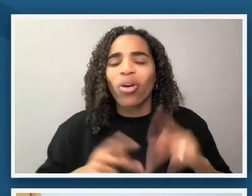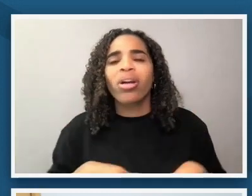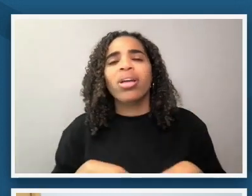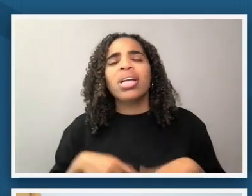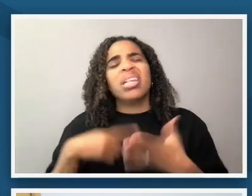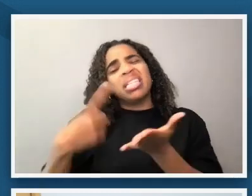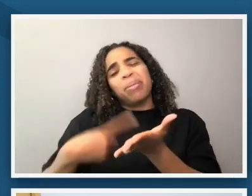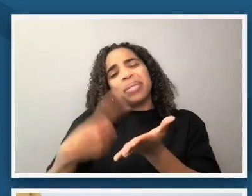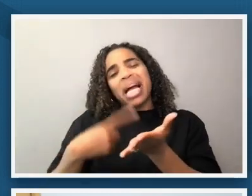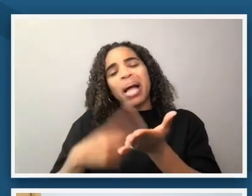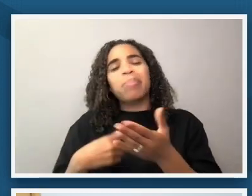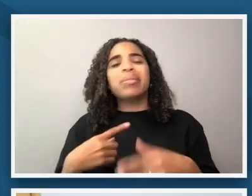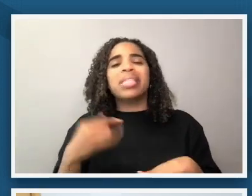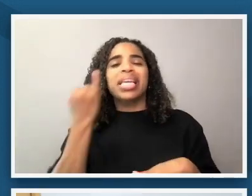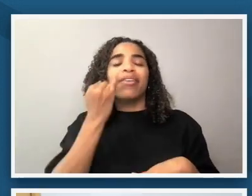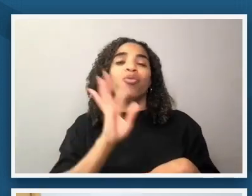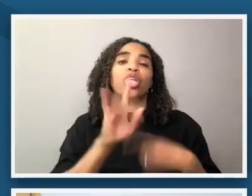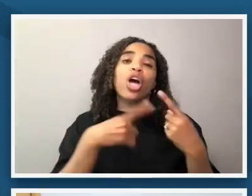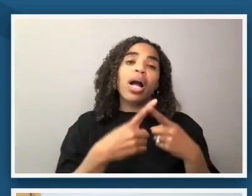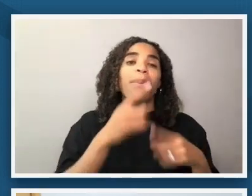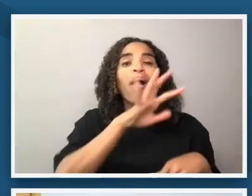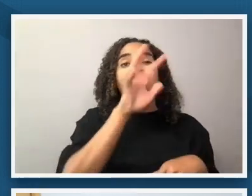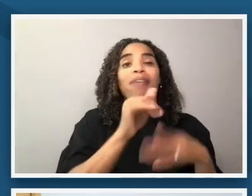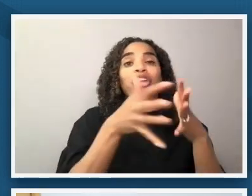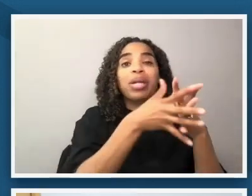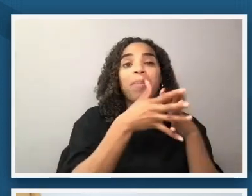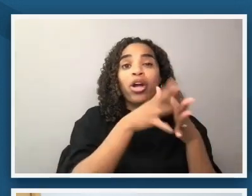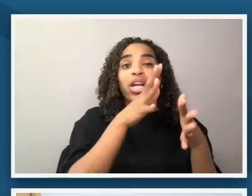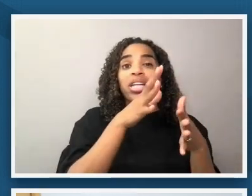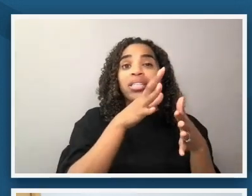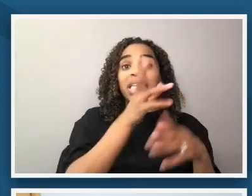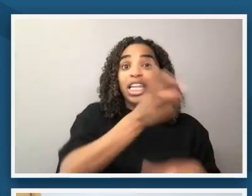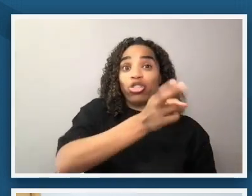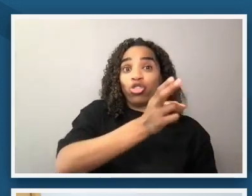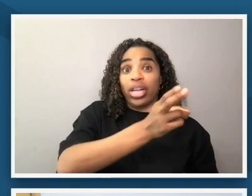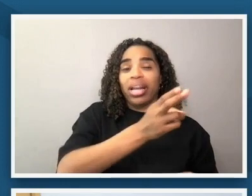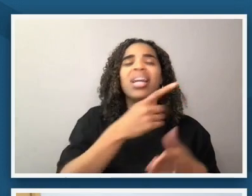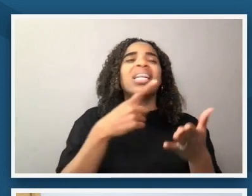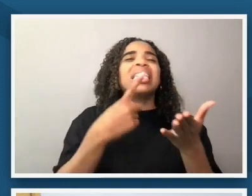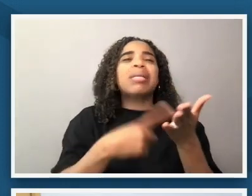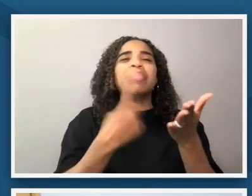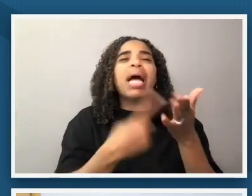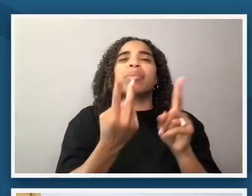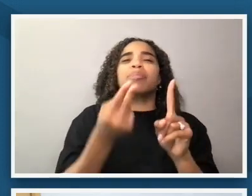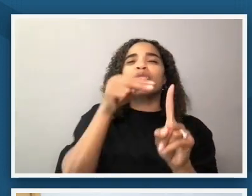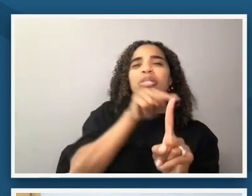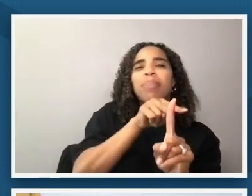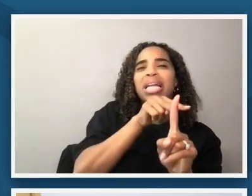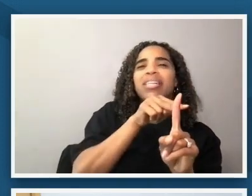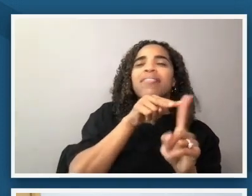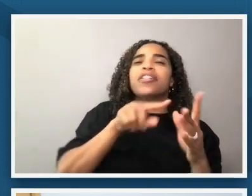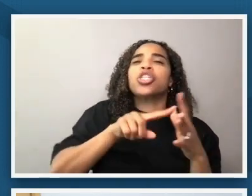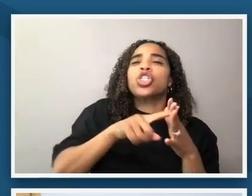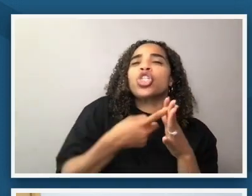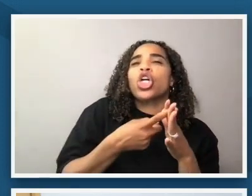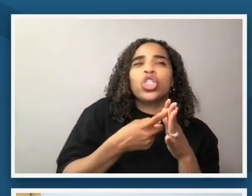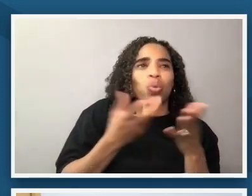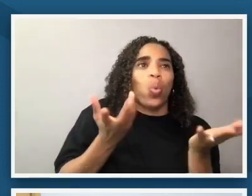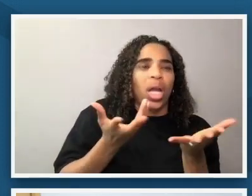are referring to african american history can come from a place of um